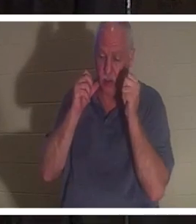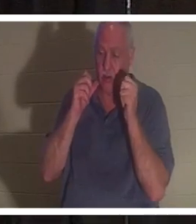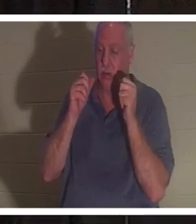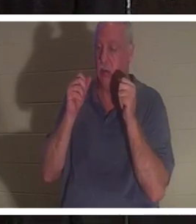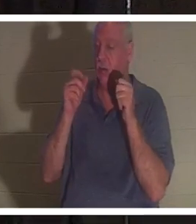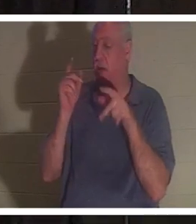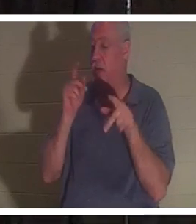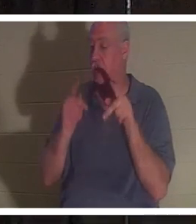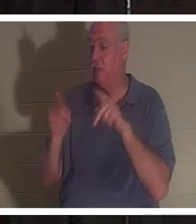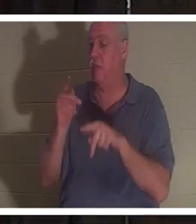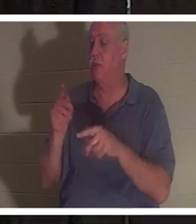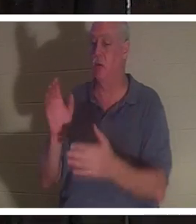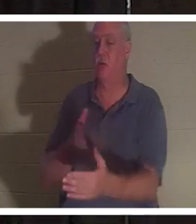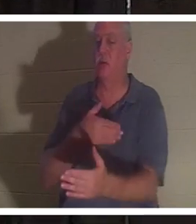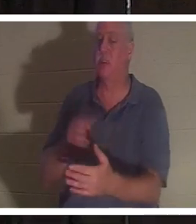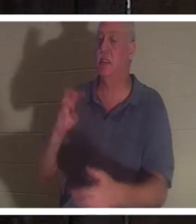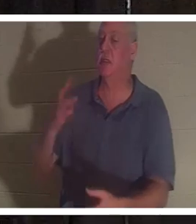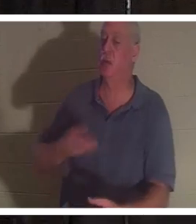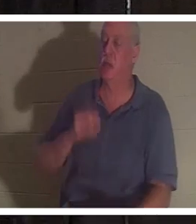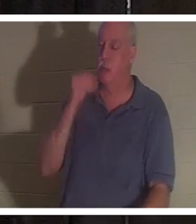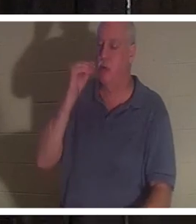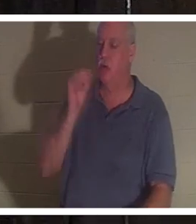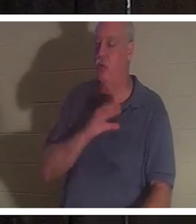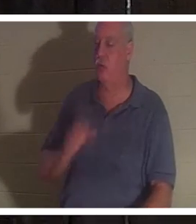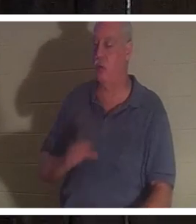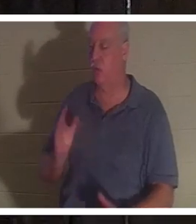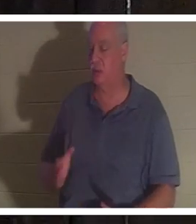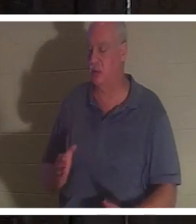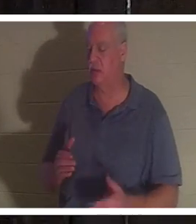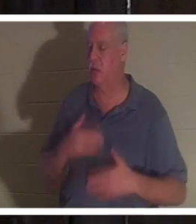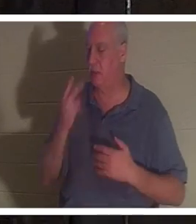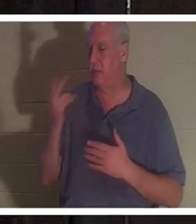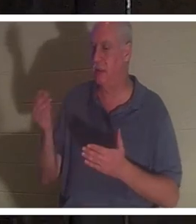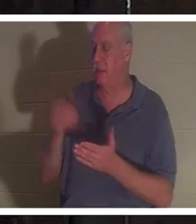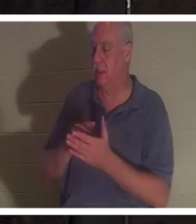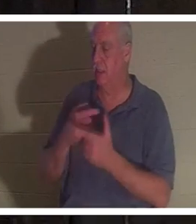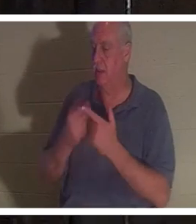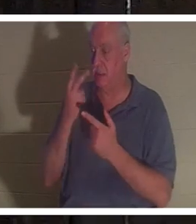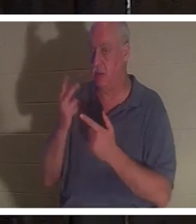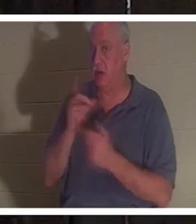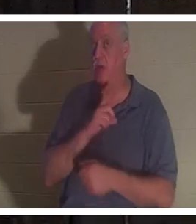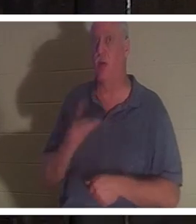Friends that she was so glad to see again and then she saw the Lord. And the Lord spoke to